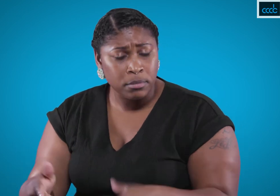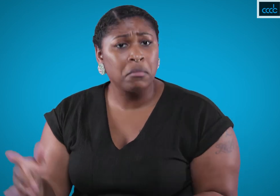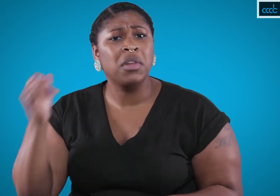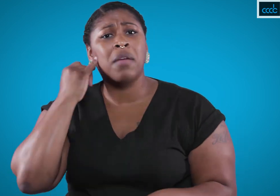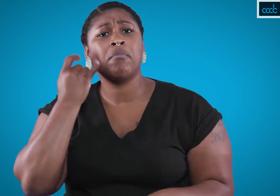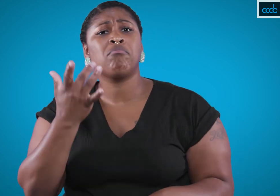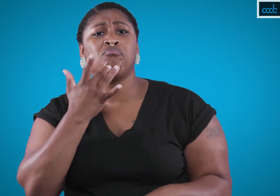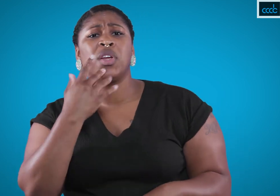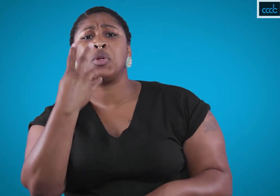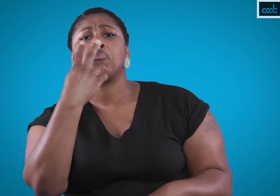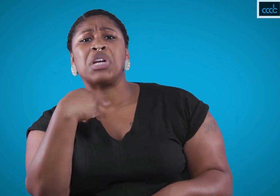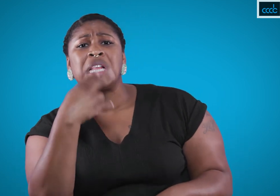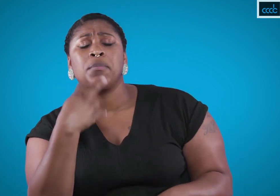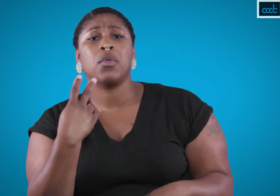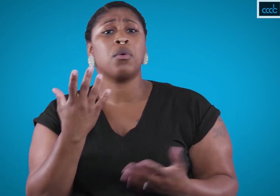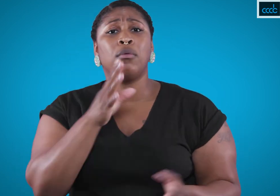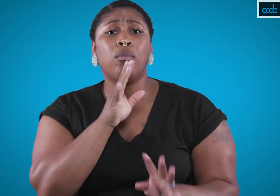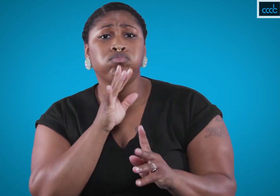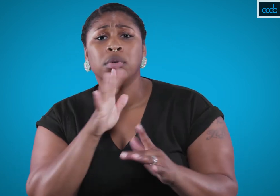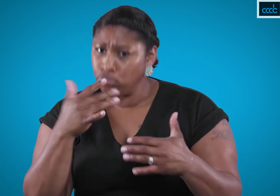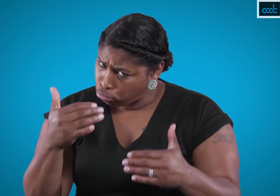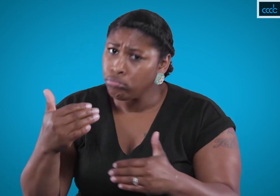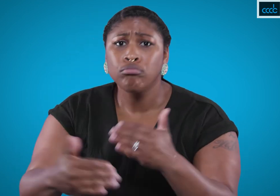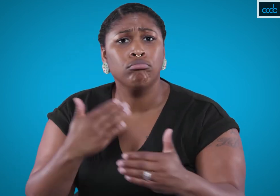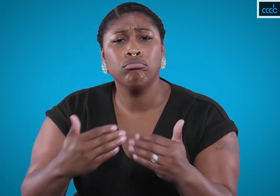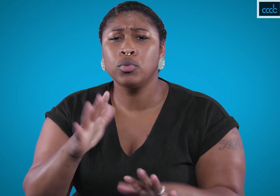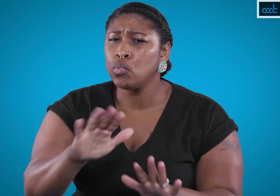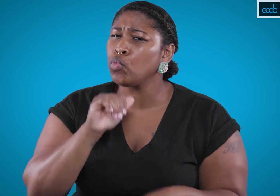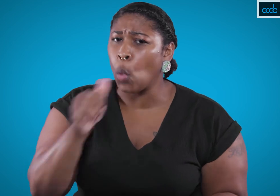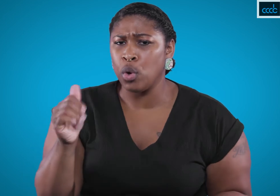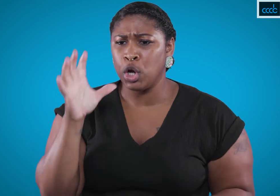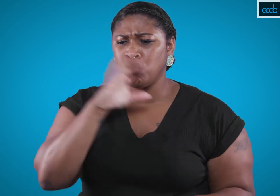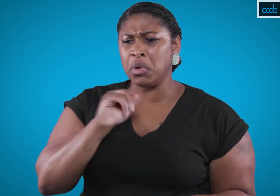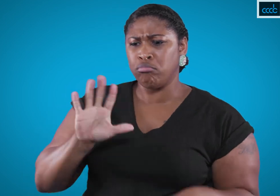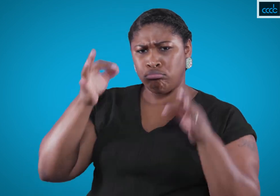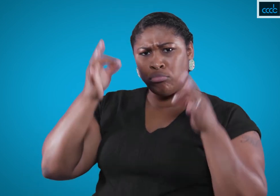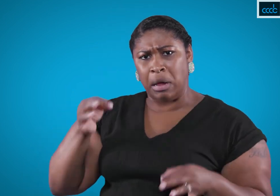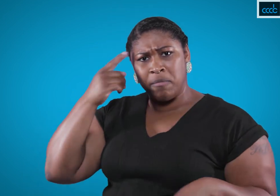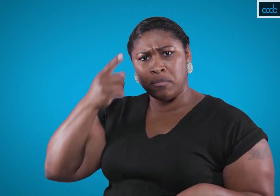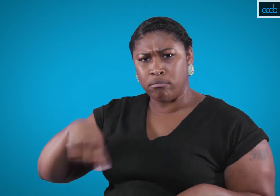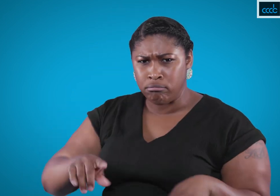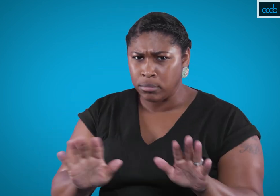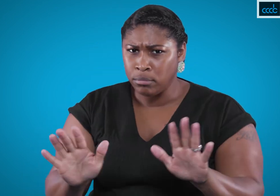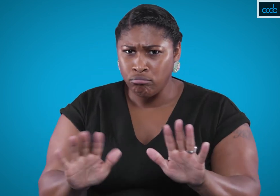if they are comfortable lipreading and speaking, then proceed, but do not make assumptions beforehand.